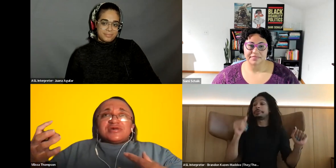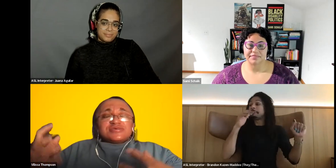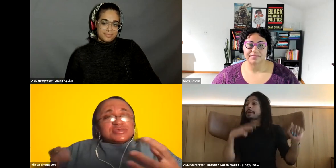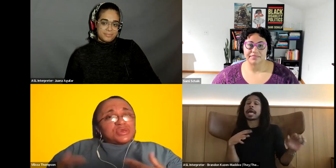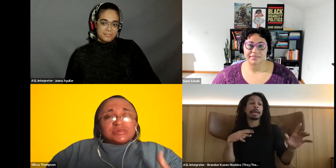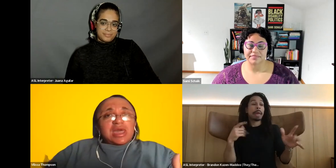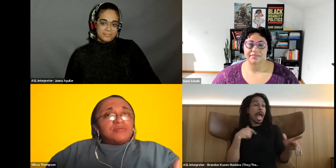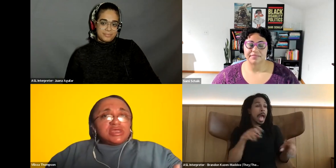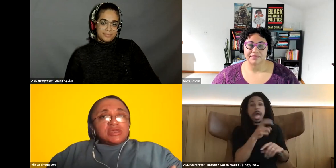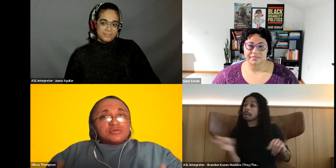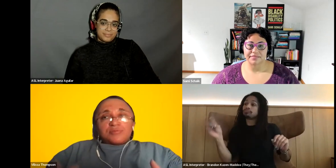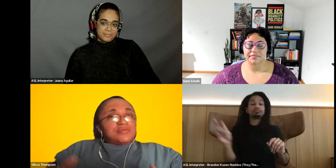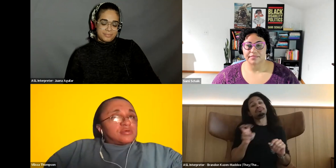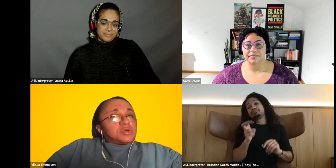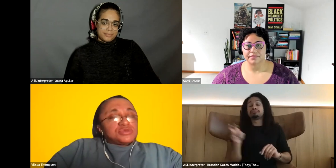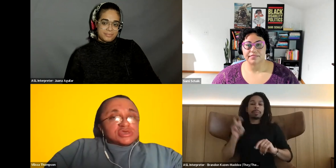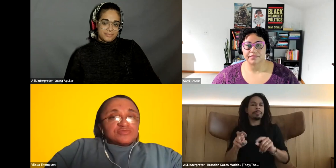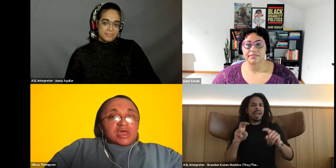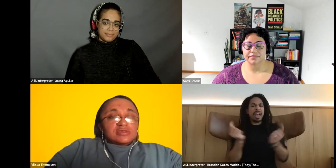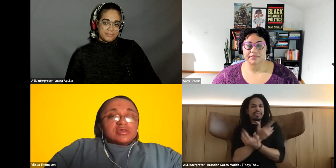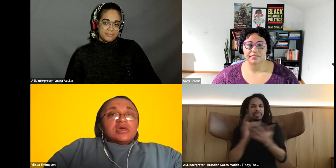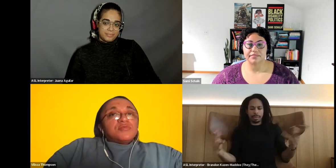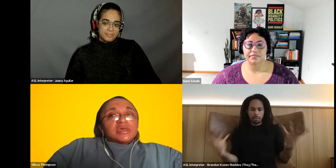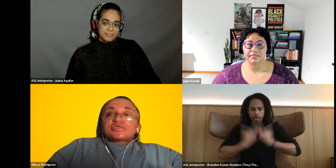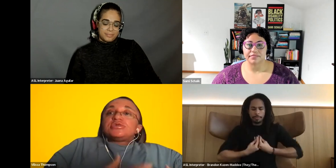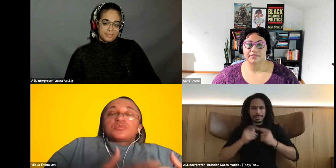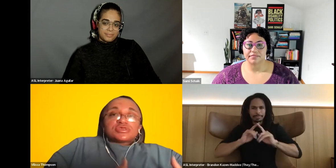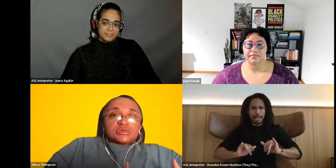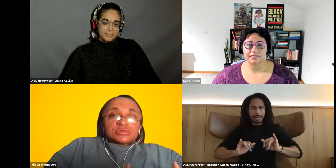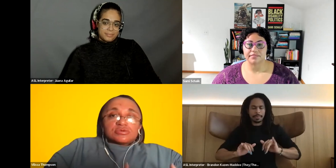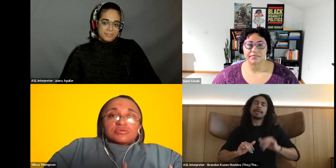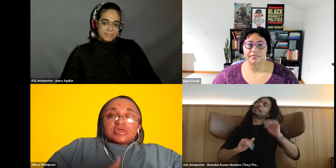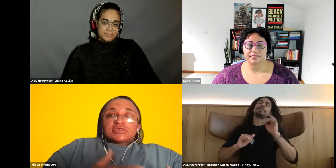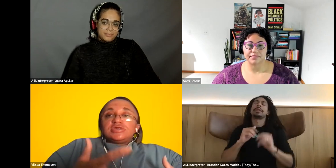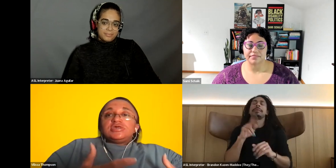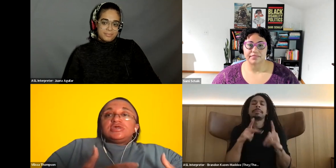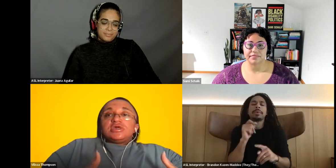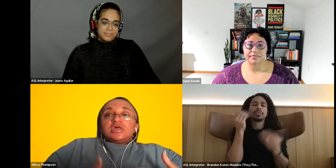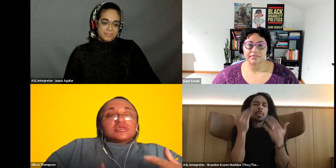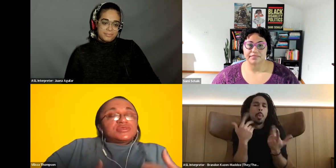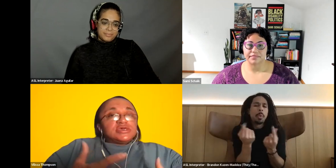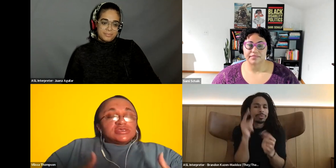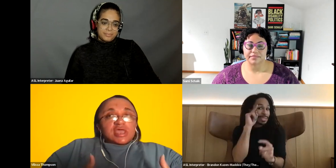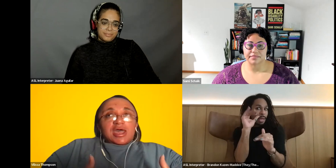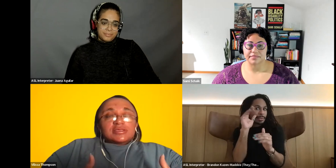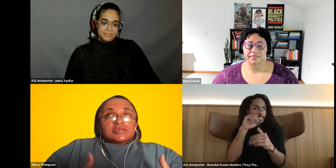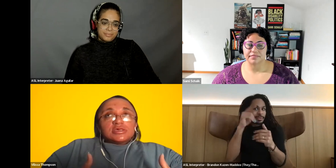Vilissa Thompson: situation, kind of being to where people don't know what to expect, but they see your potential. They see the things that